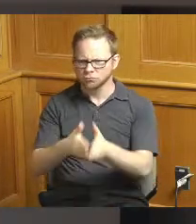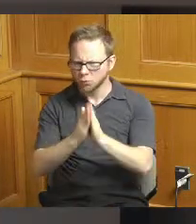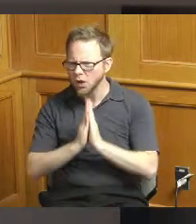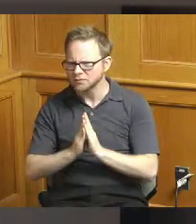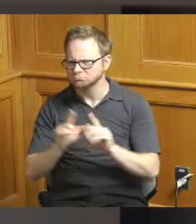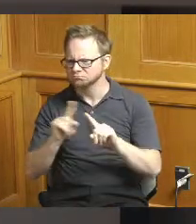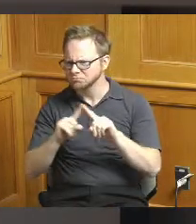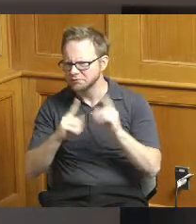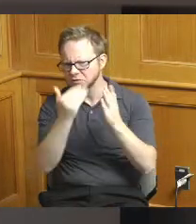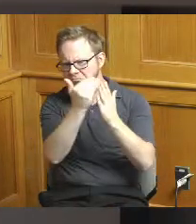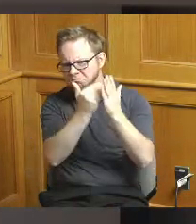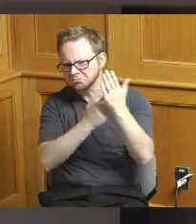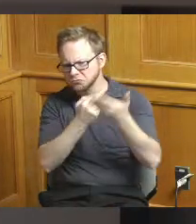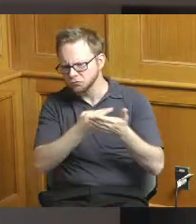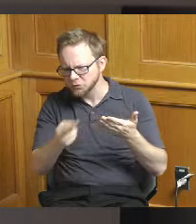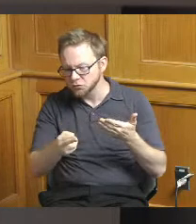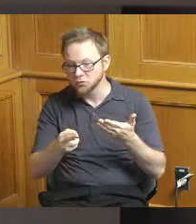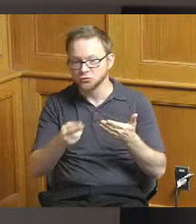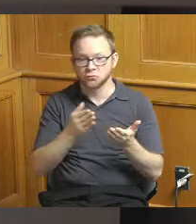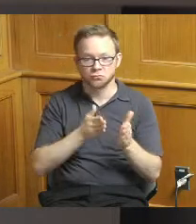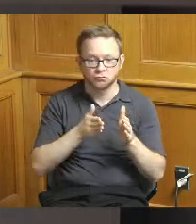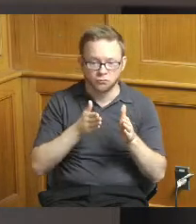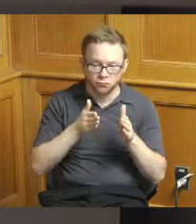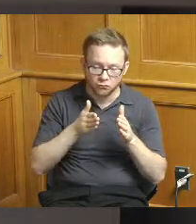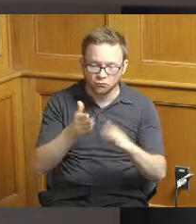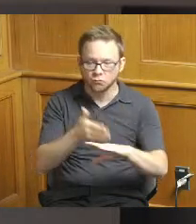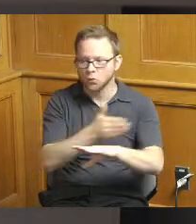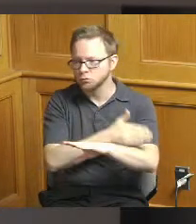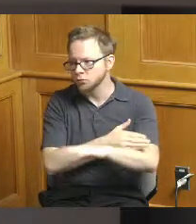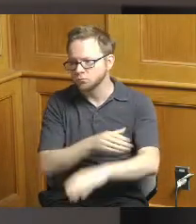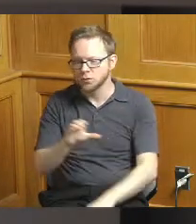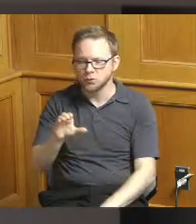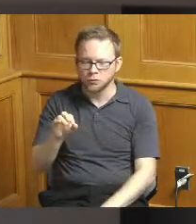road improvements signature projects code enforcement were some of the the main ones